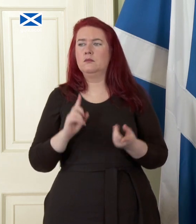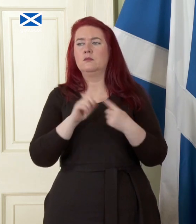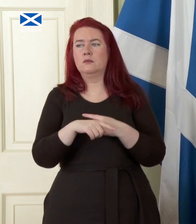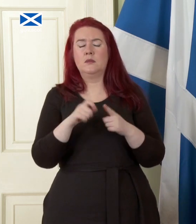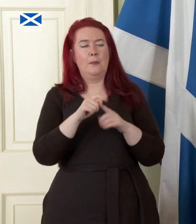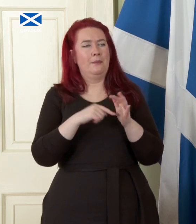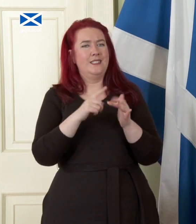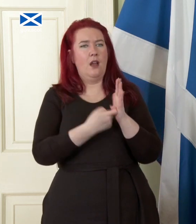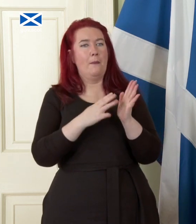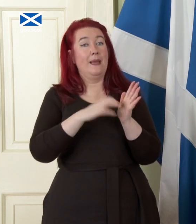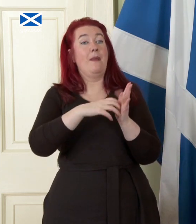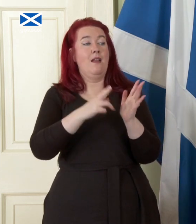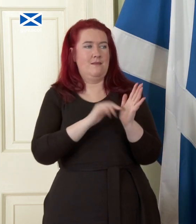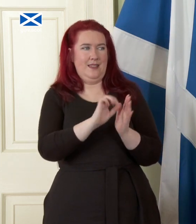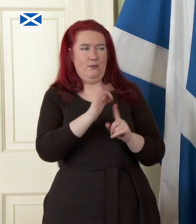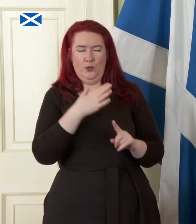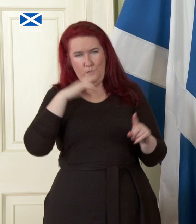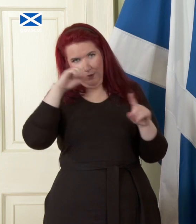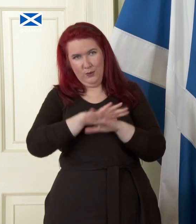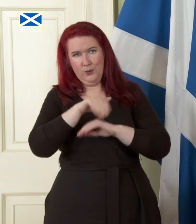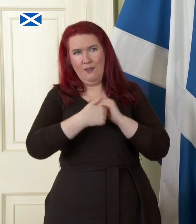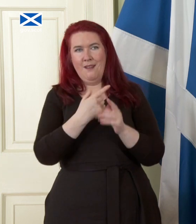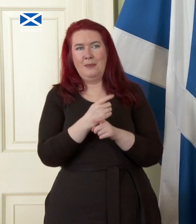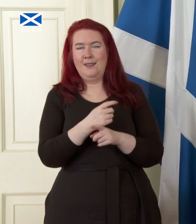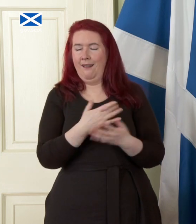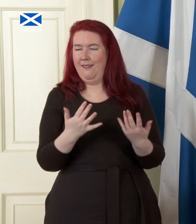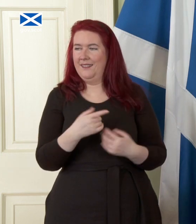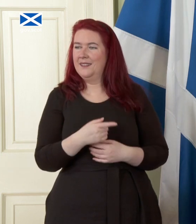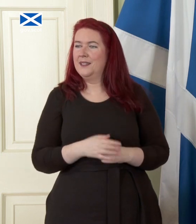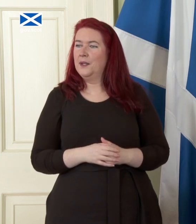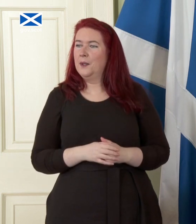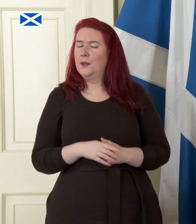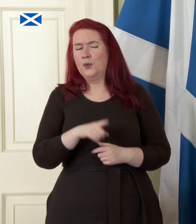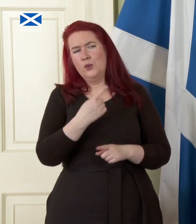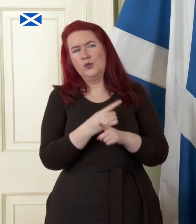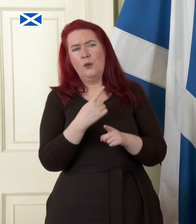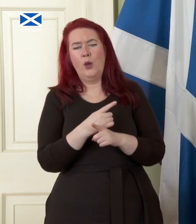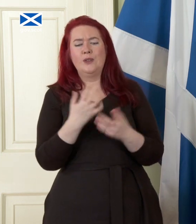don't get too confused I wondered you talked about technology and the paper mentions technology